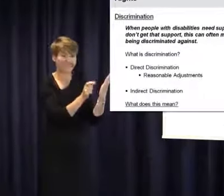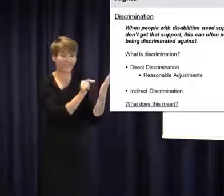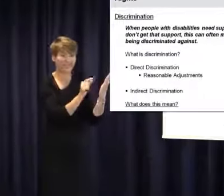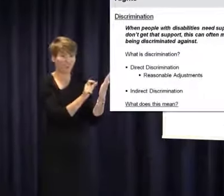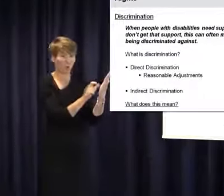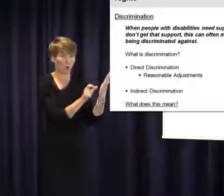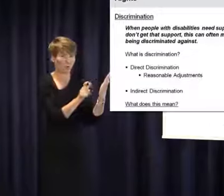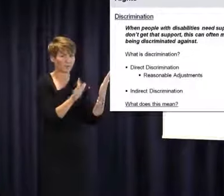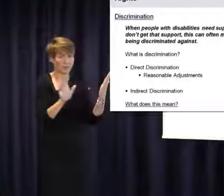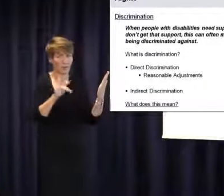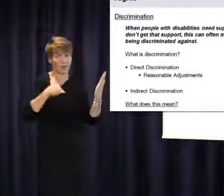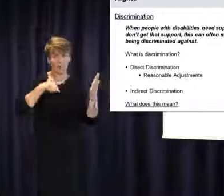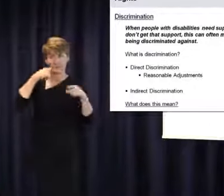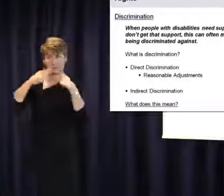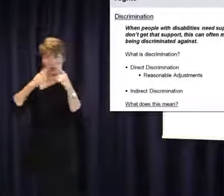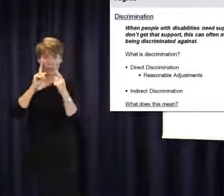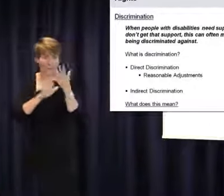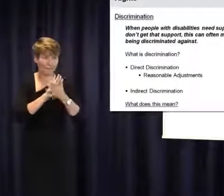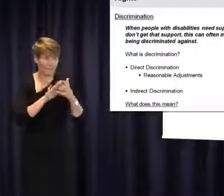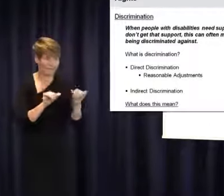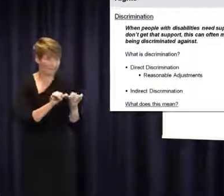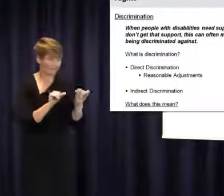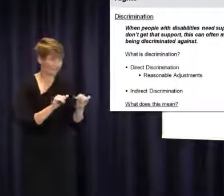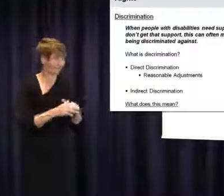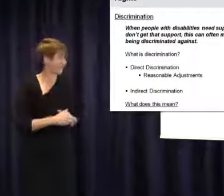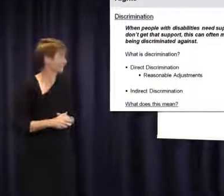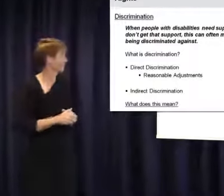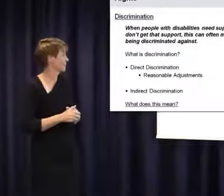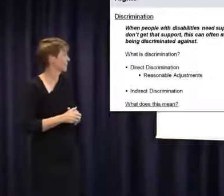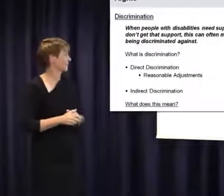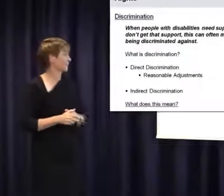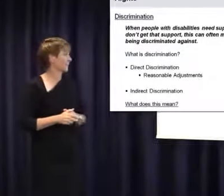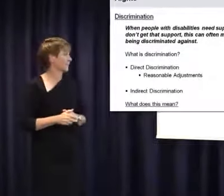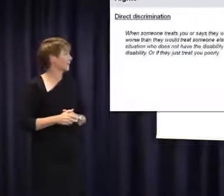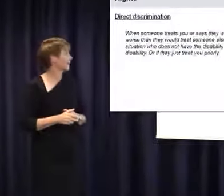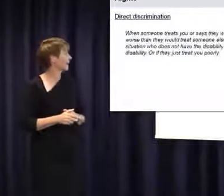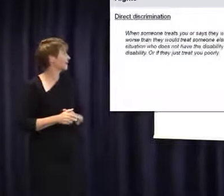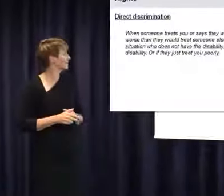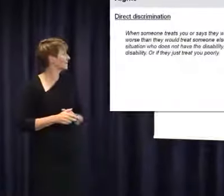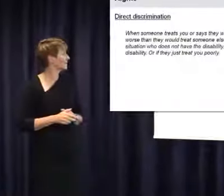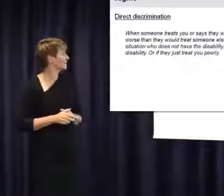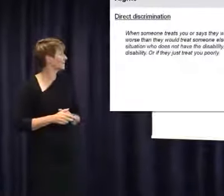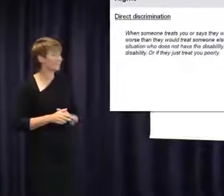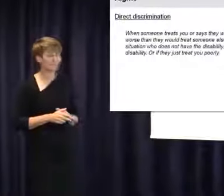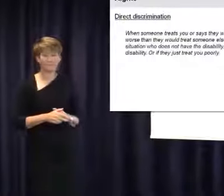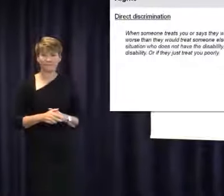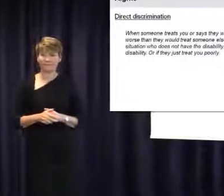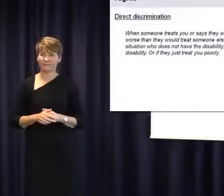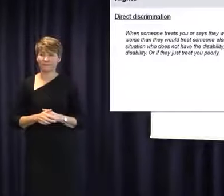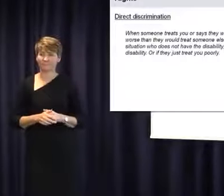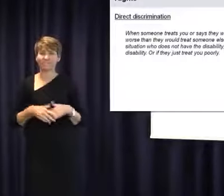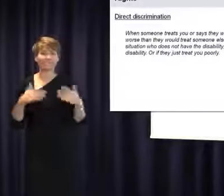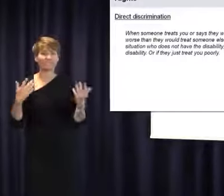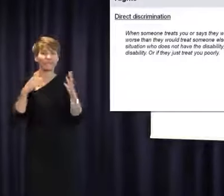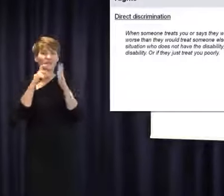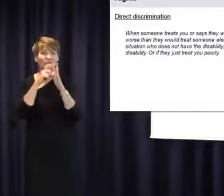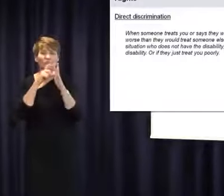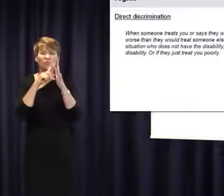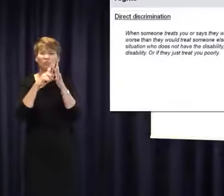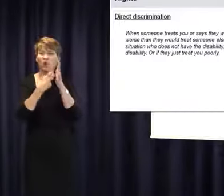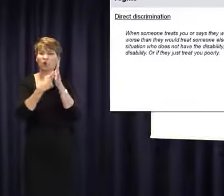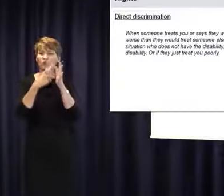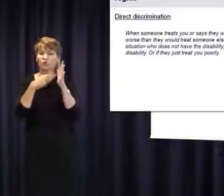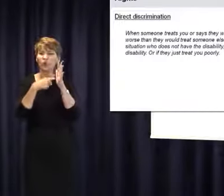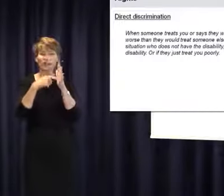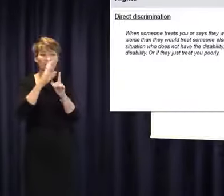So I want to tell you what that means. Thanks, Daniel. So direct discrimination is when someone